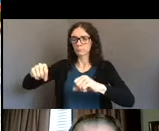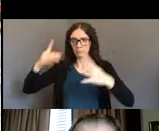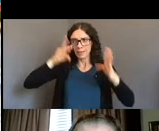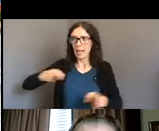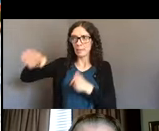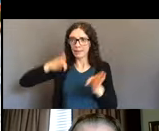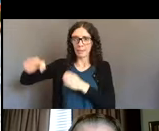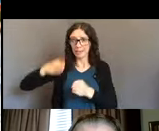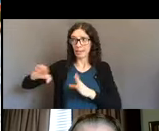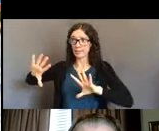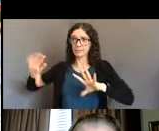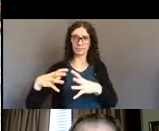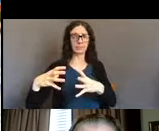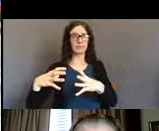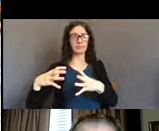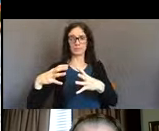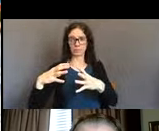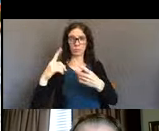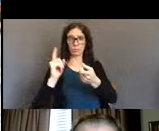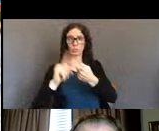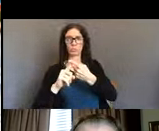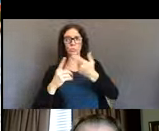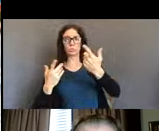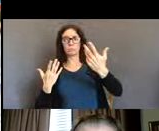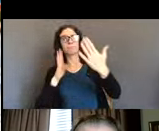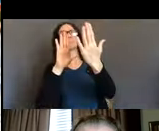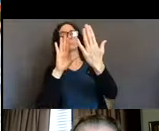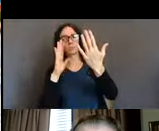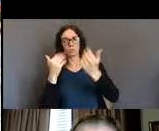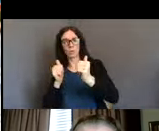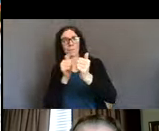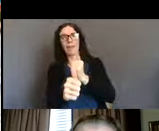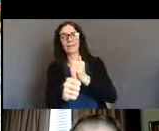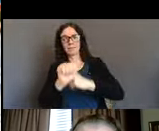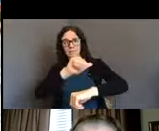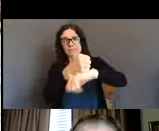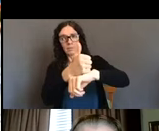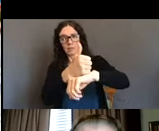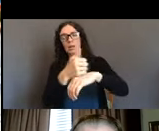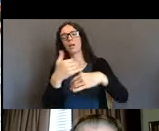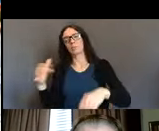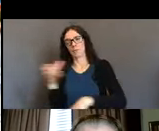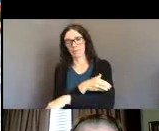The other thing I wanted to pause and mention here, with the George Floyd protests and the Black Lives Matter movement